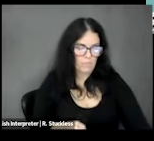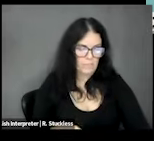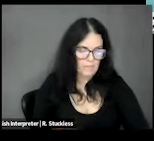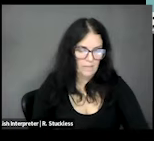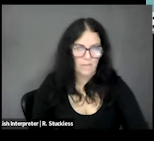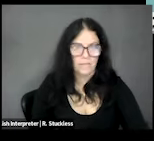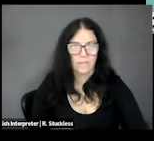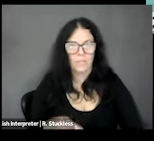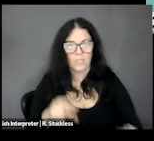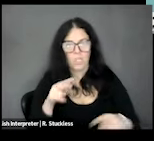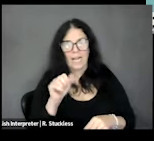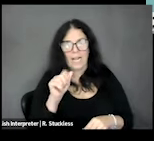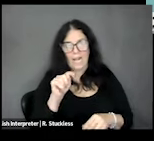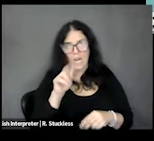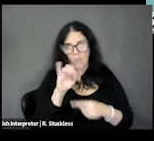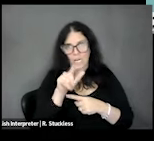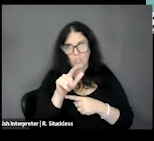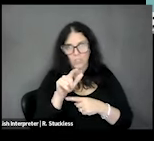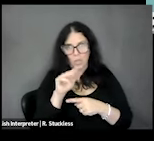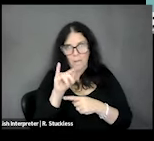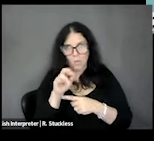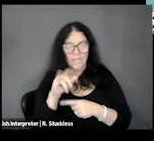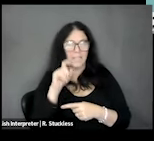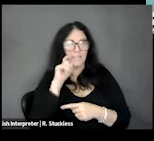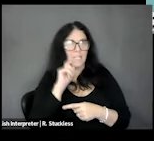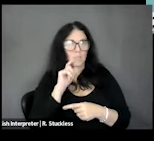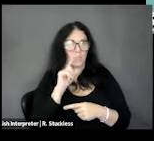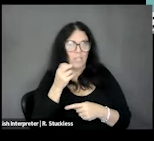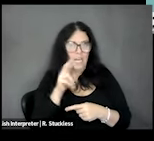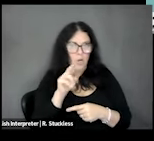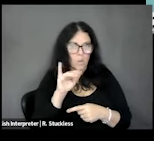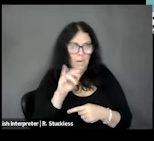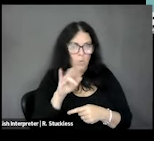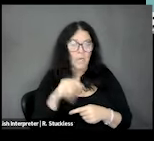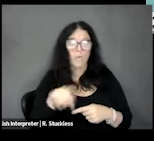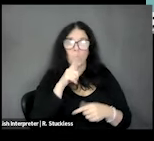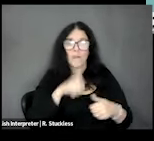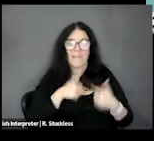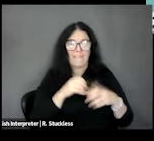minorities, sexual and gender minorities, those living in rural areas, and disabled communities